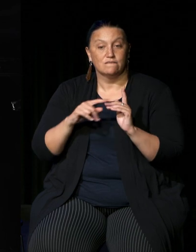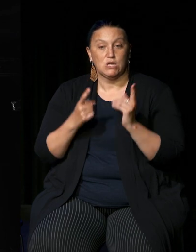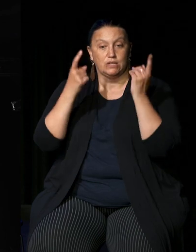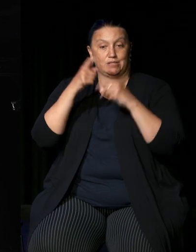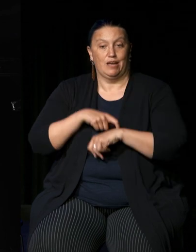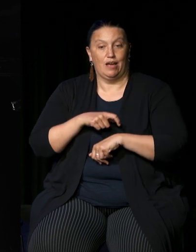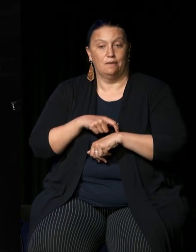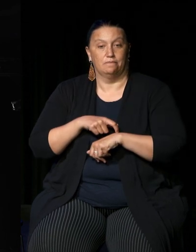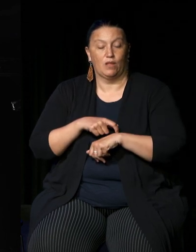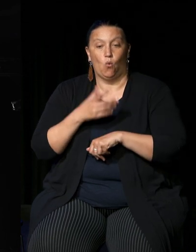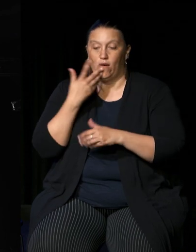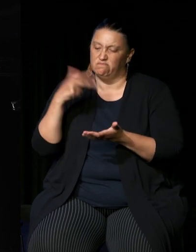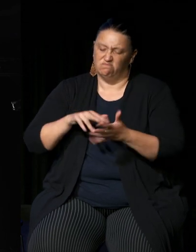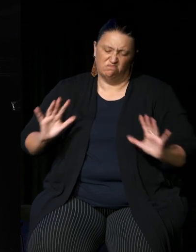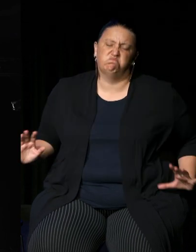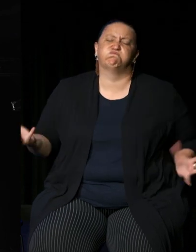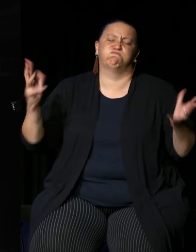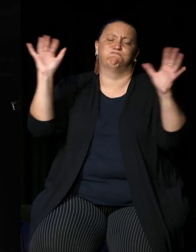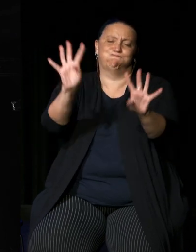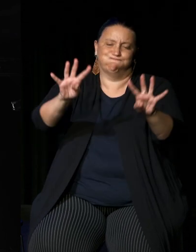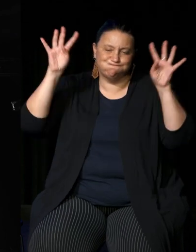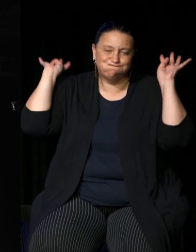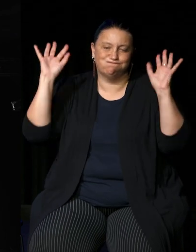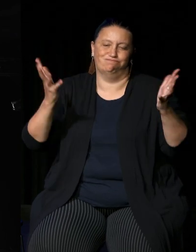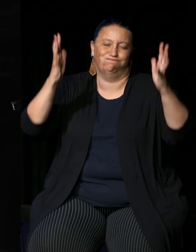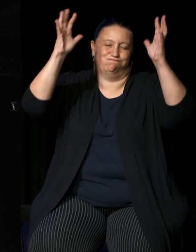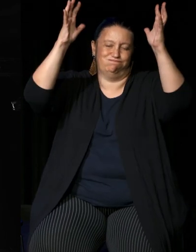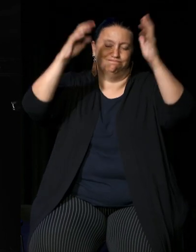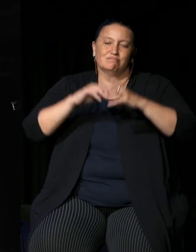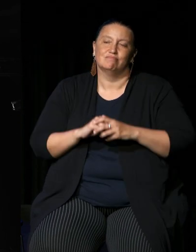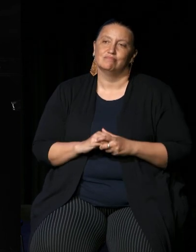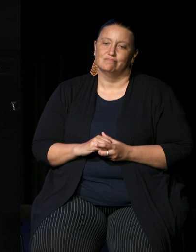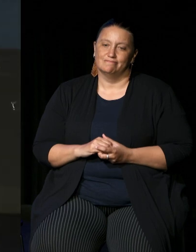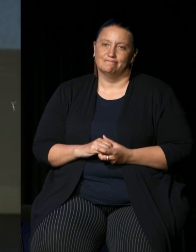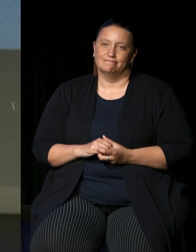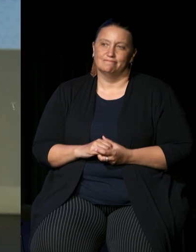um when there was a standing ovation given it was a very moving moment